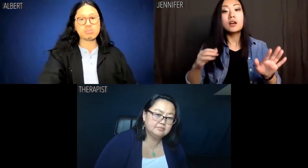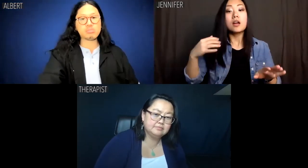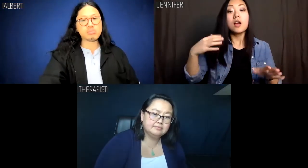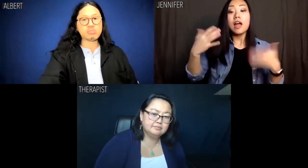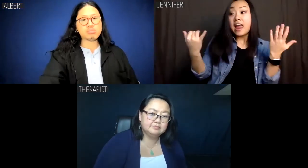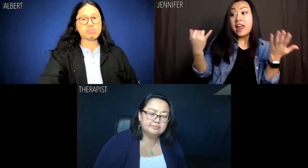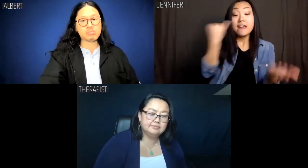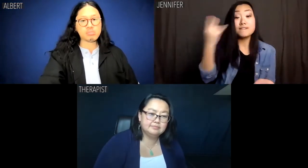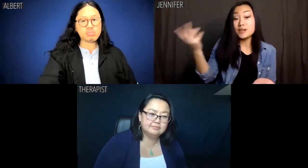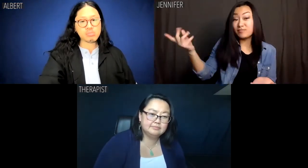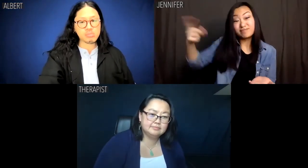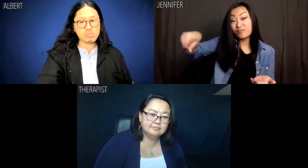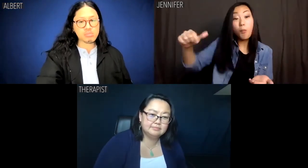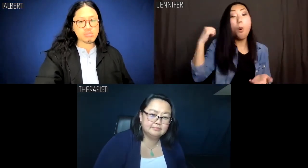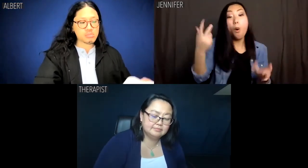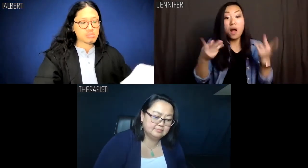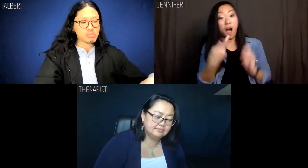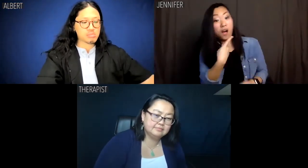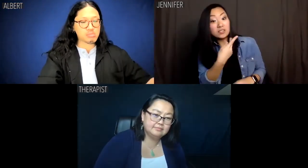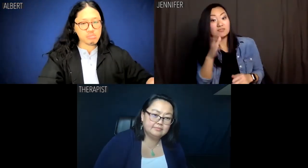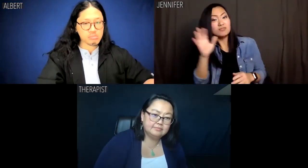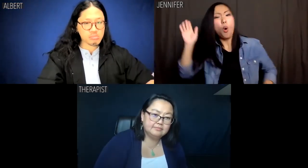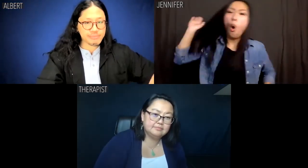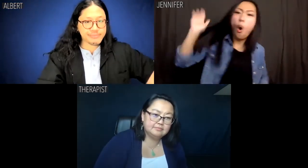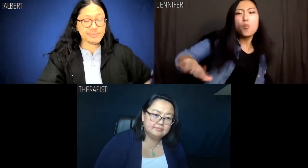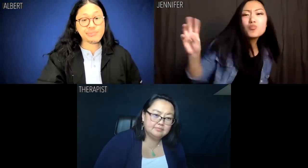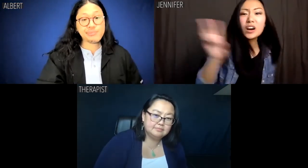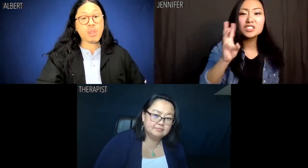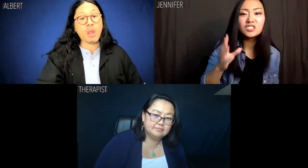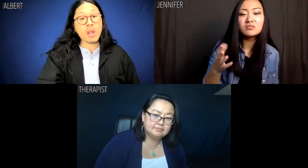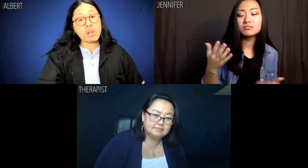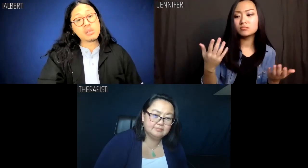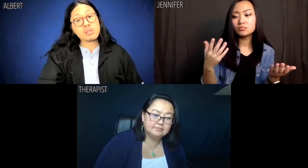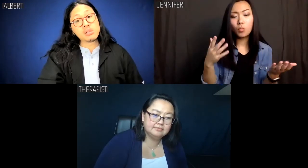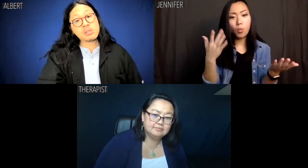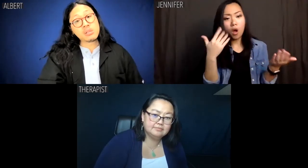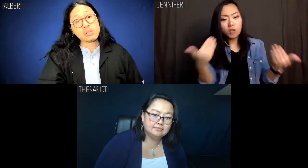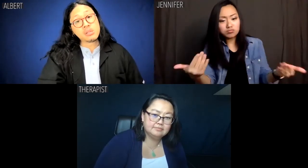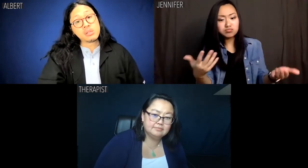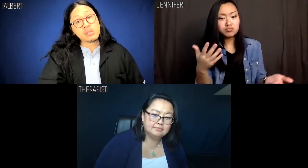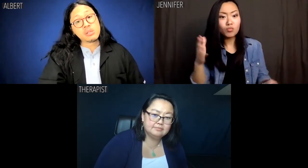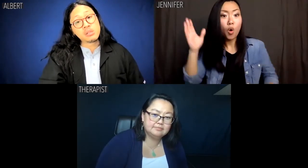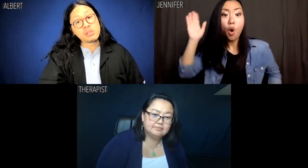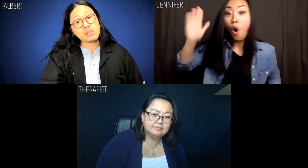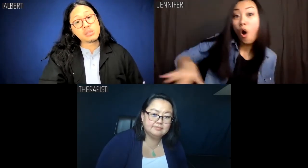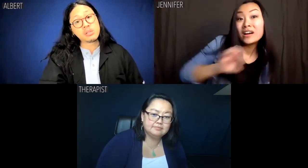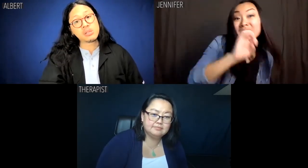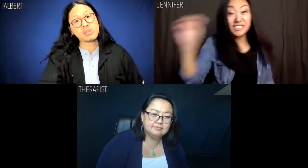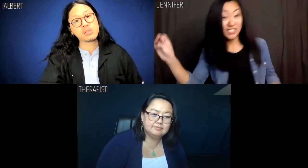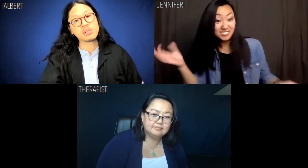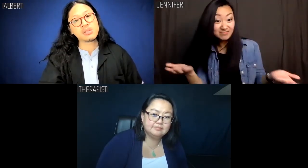If they won't let us go Full Western, then maybe we go Full Eastern.